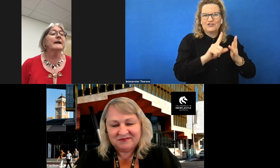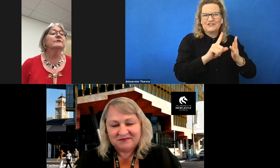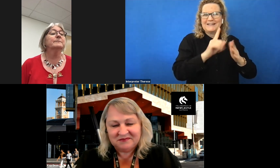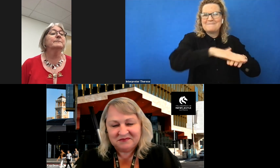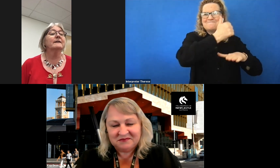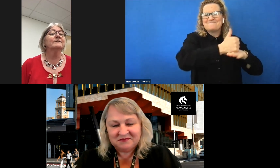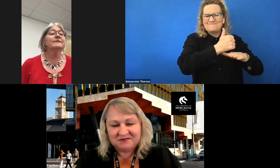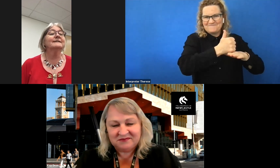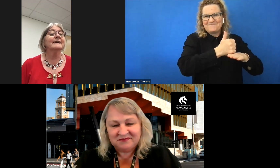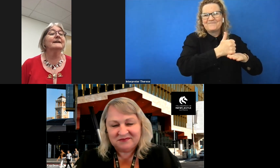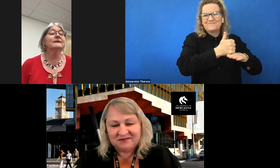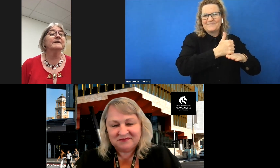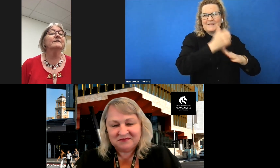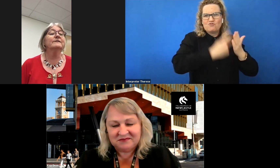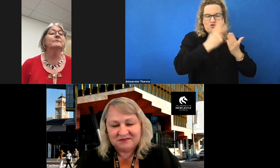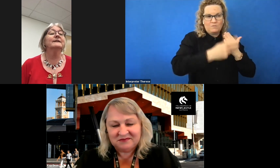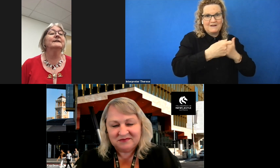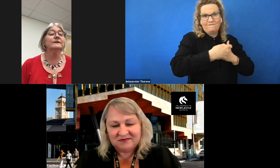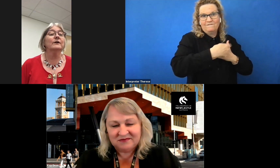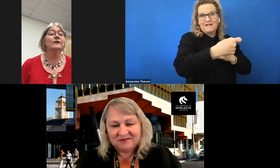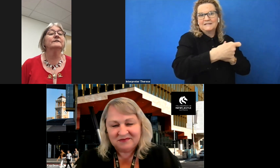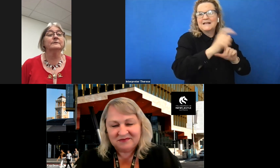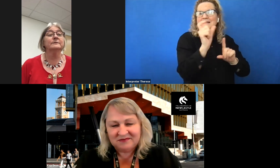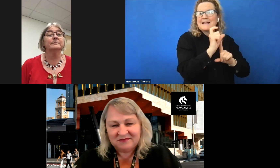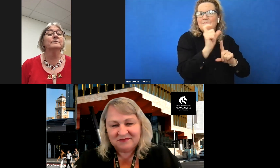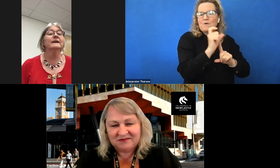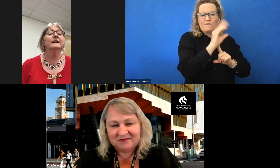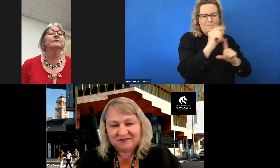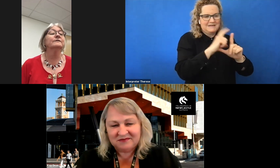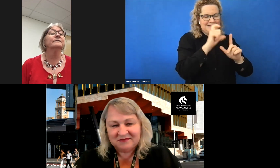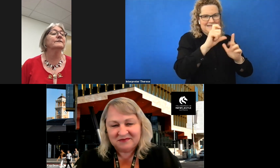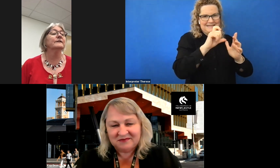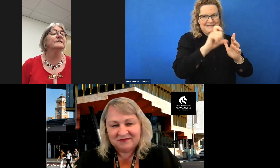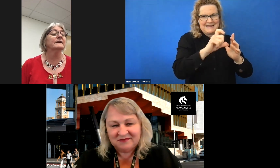Canberra to be part of the select committee from DCO’s, Disability Coordination Officers for the